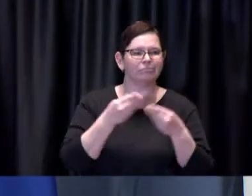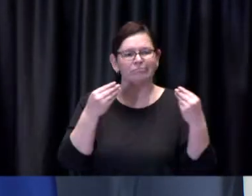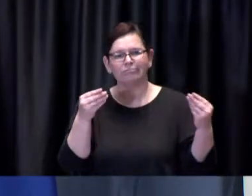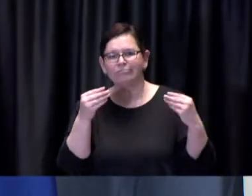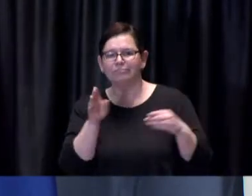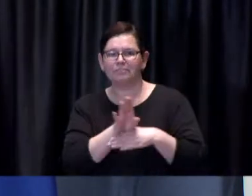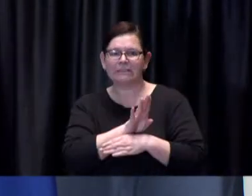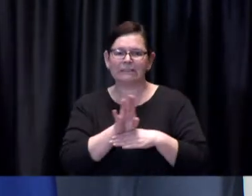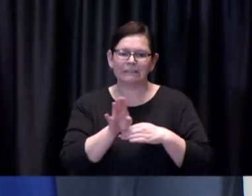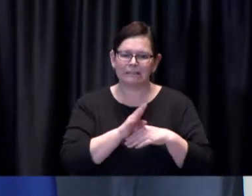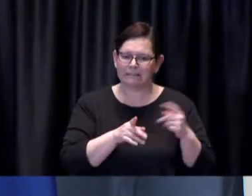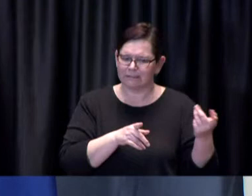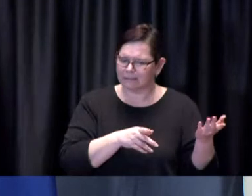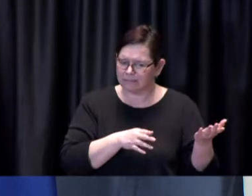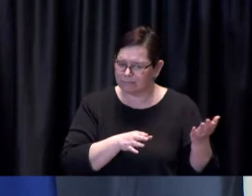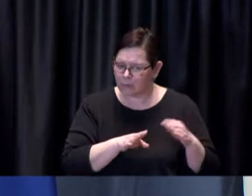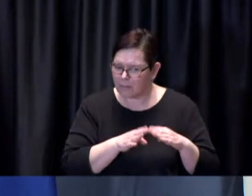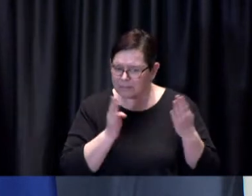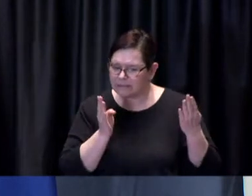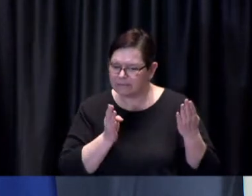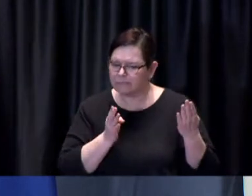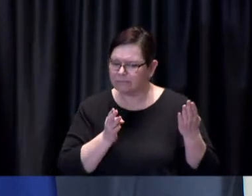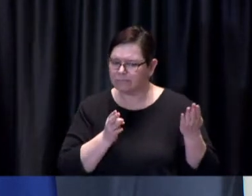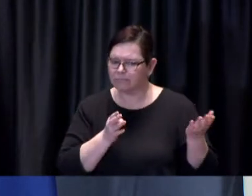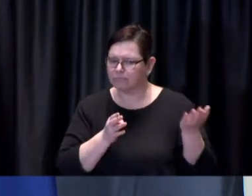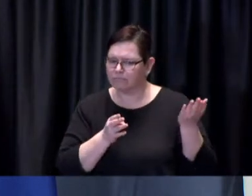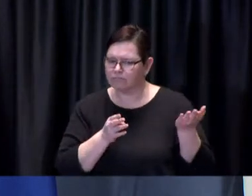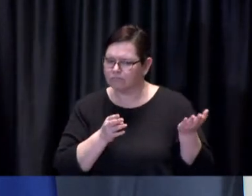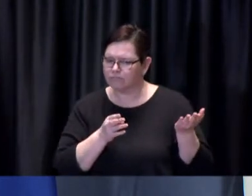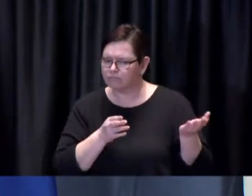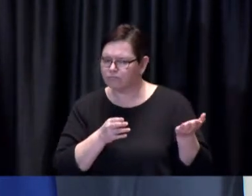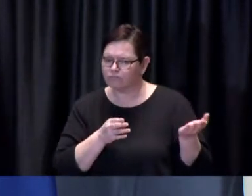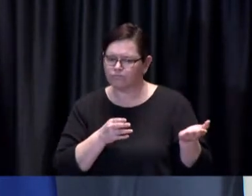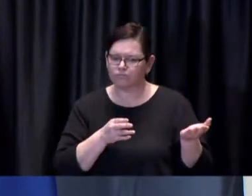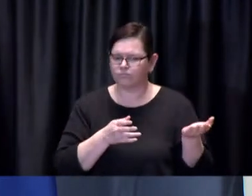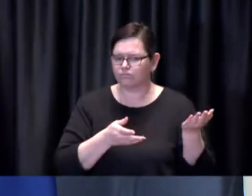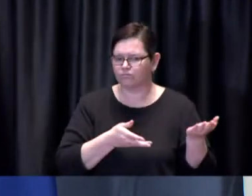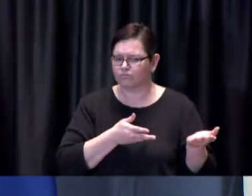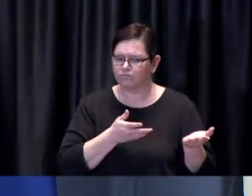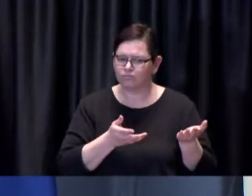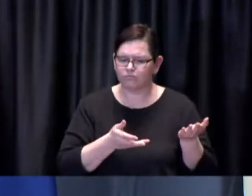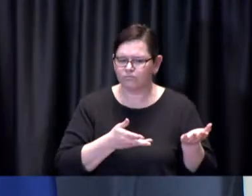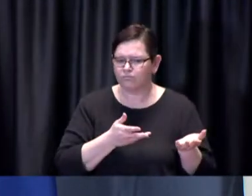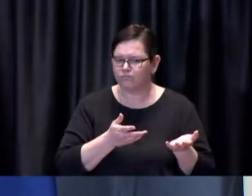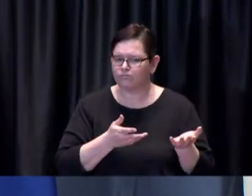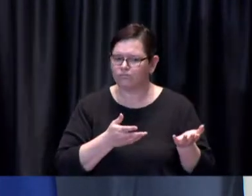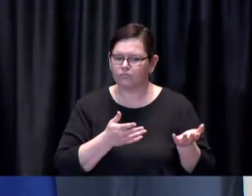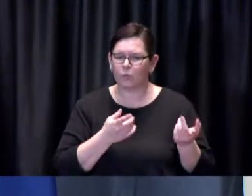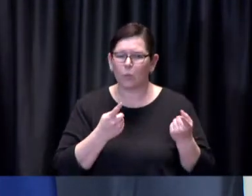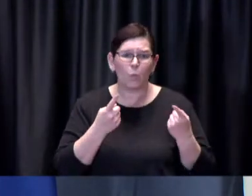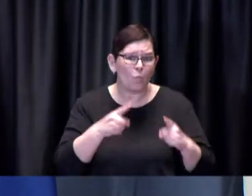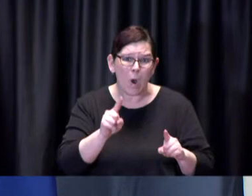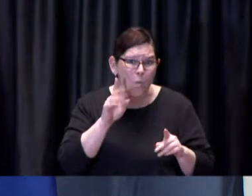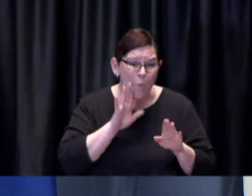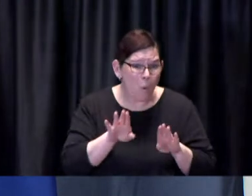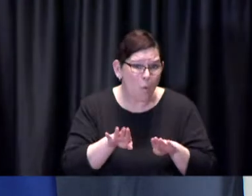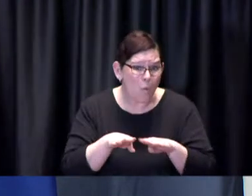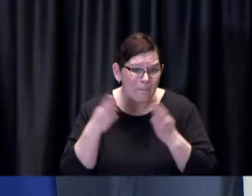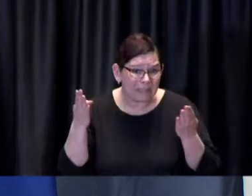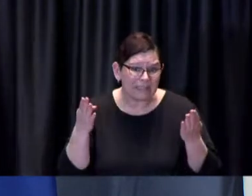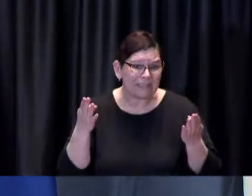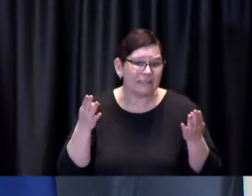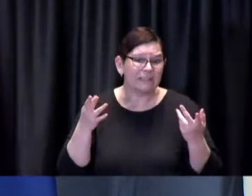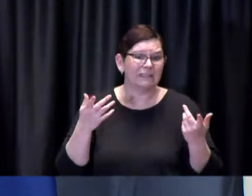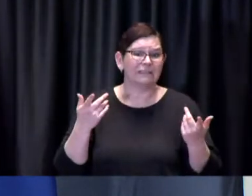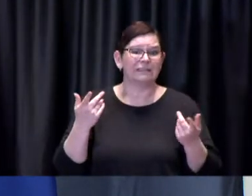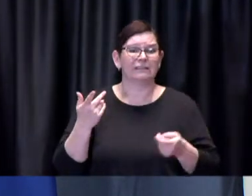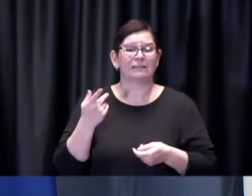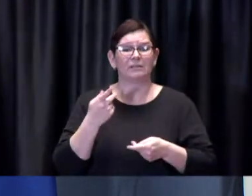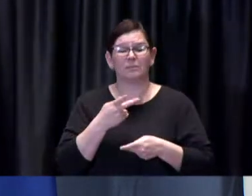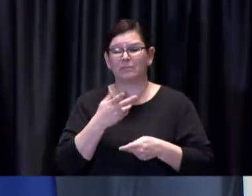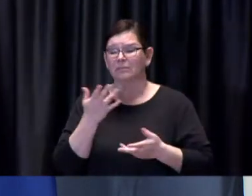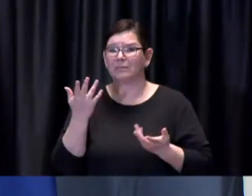how much longer before we know whether or not um personal care outlets in Toronto will be able to open?